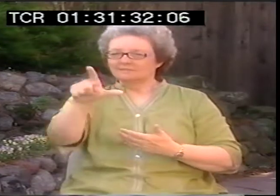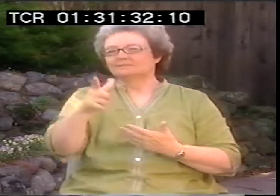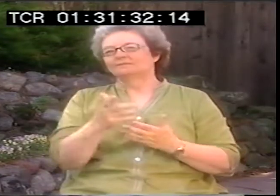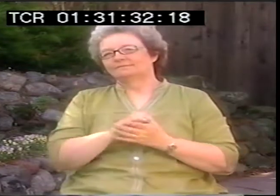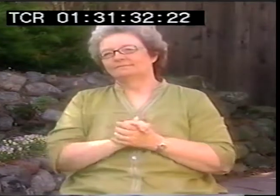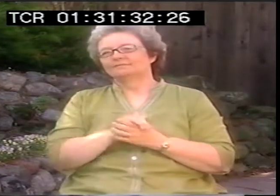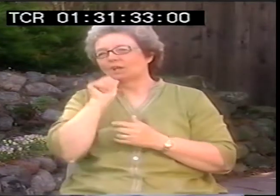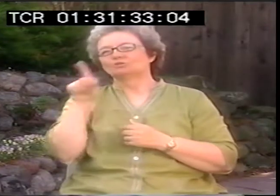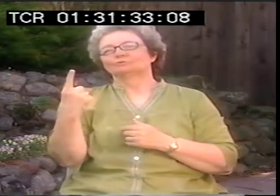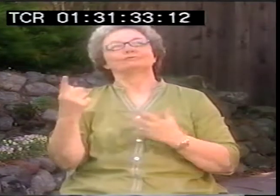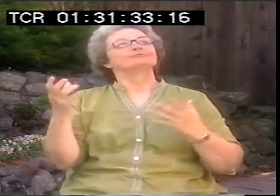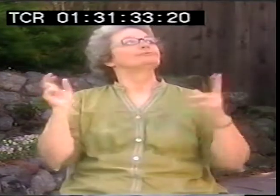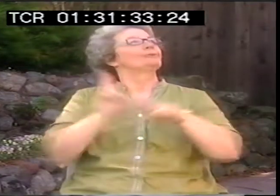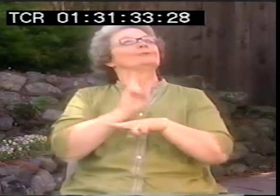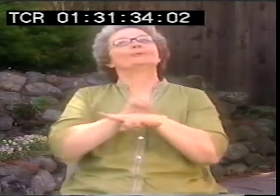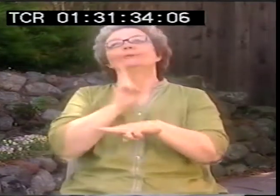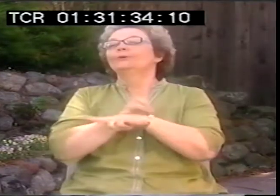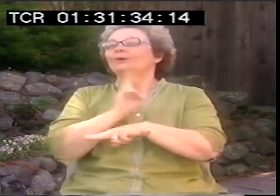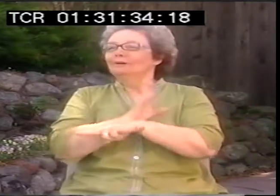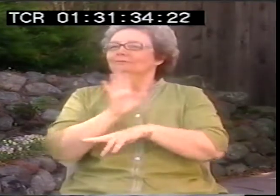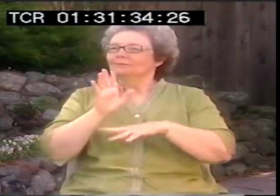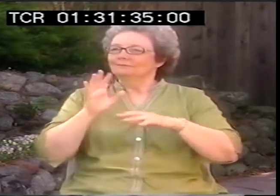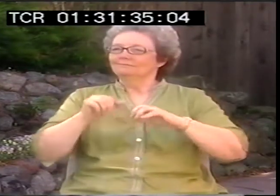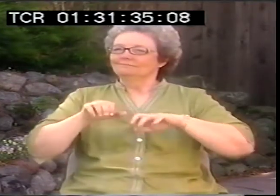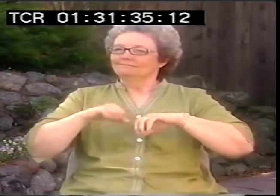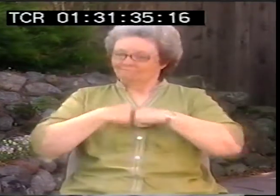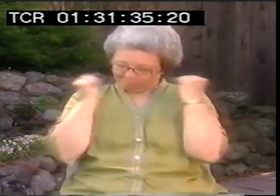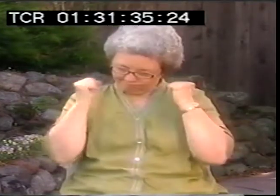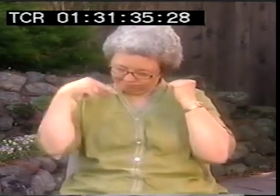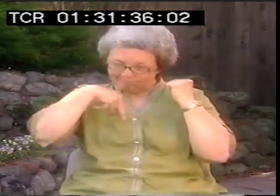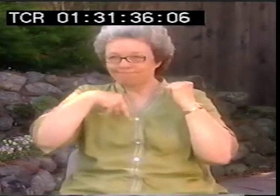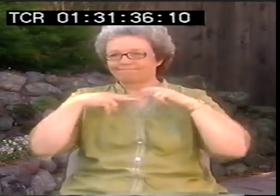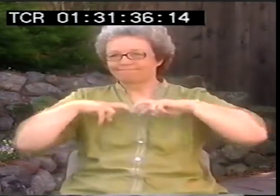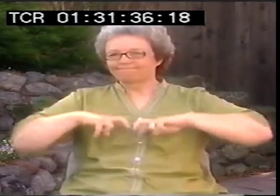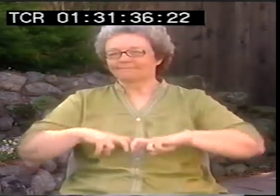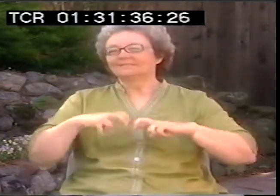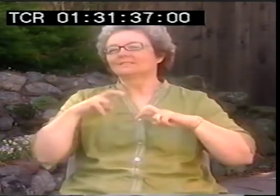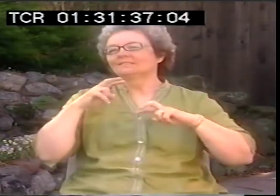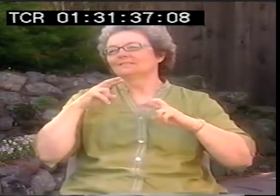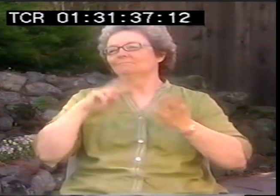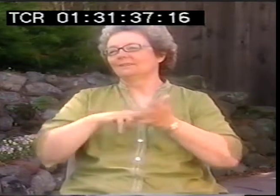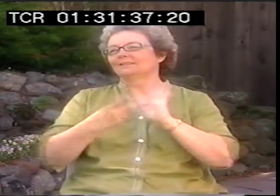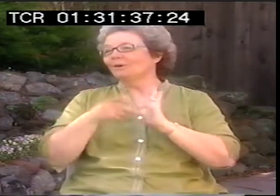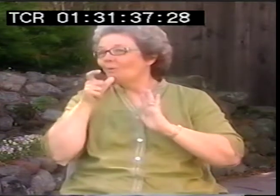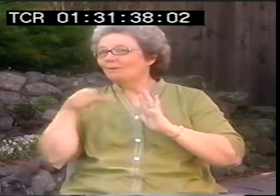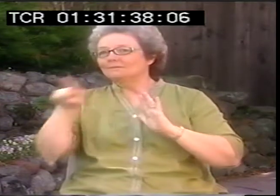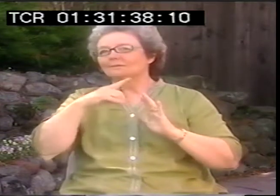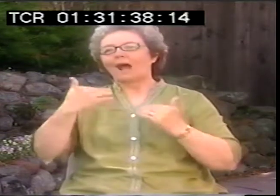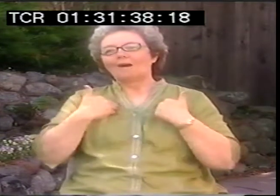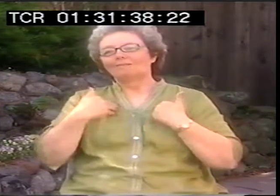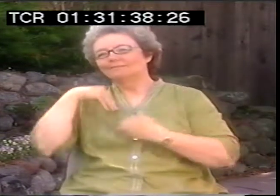I really feel that deaf people should always study ASL, not just use it every day but really to make a concerted effort to look into it